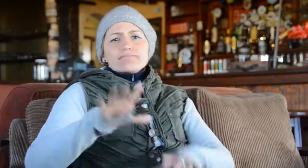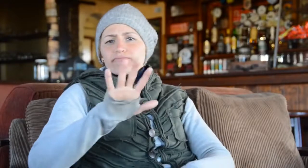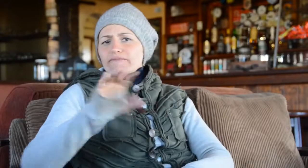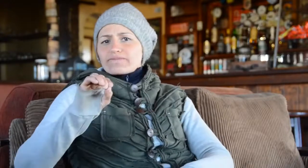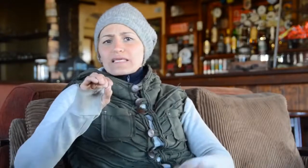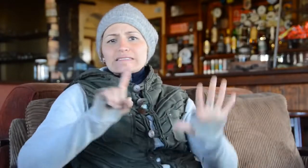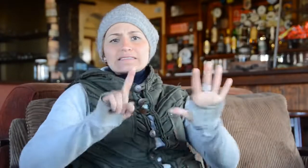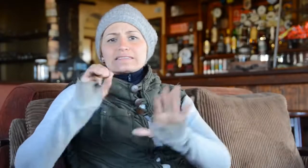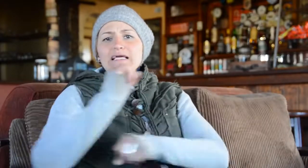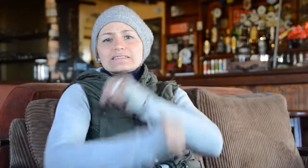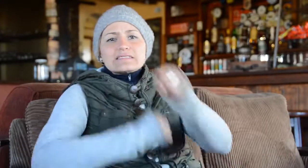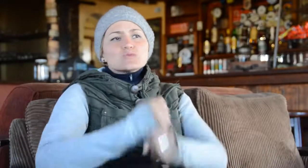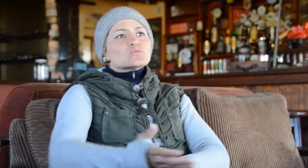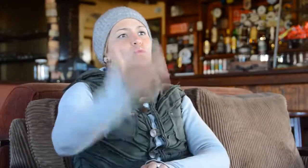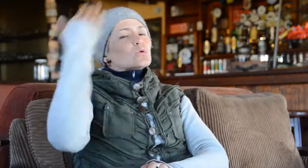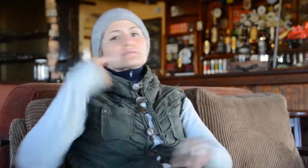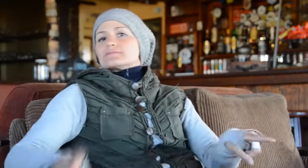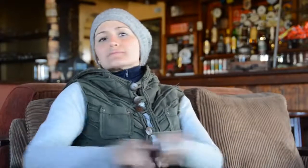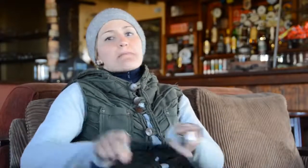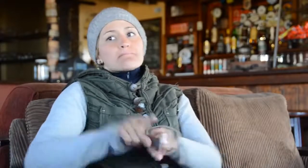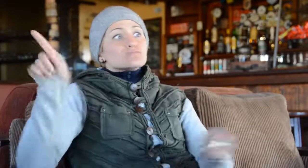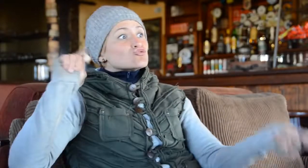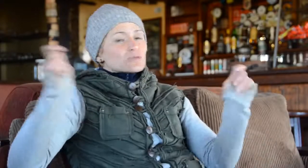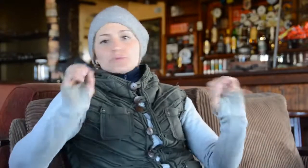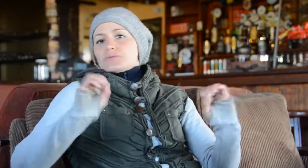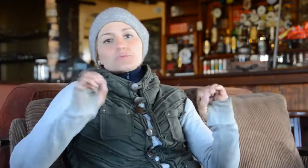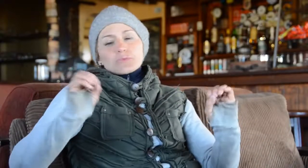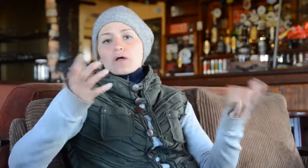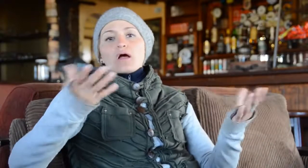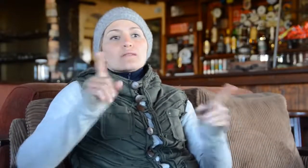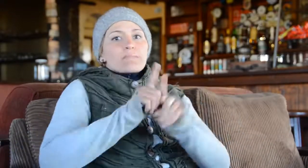is the same as 50-60 years ago with no changes.